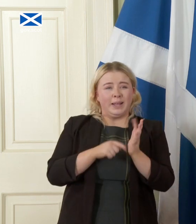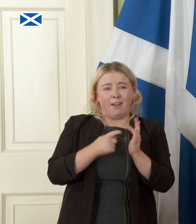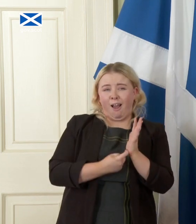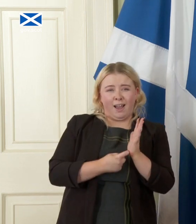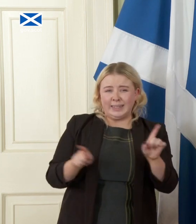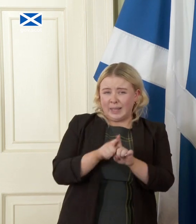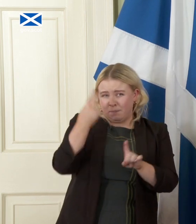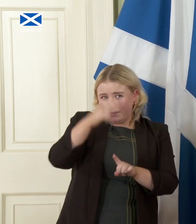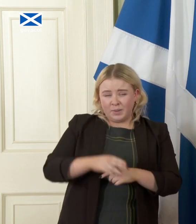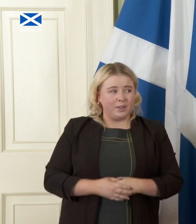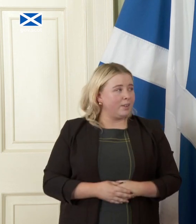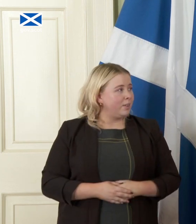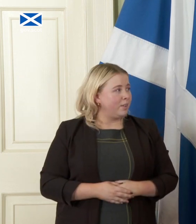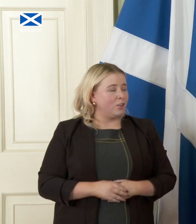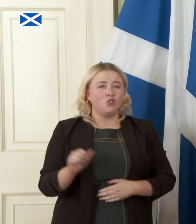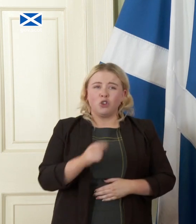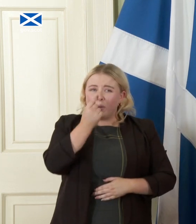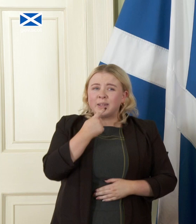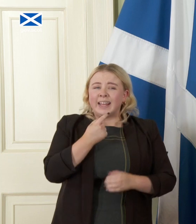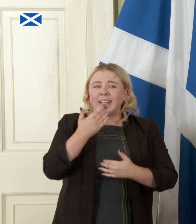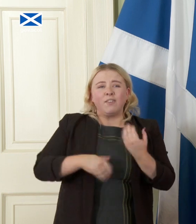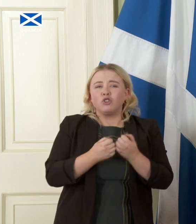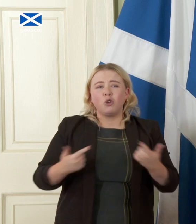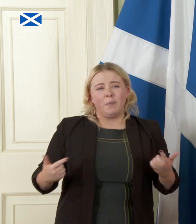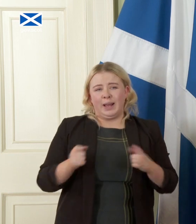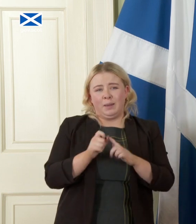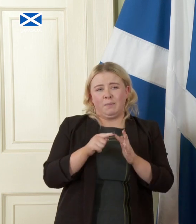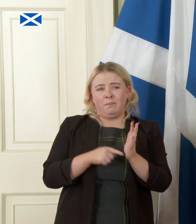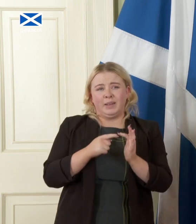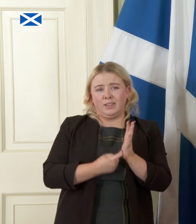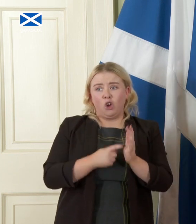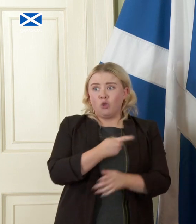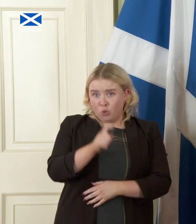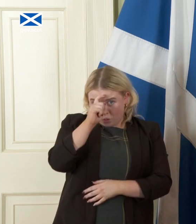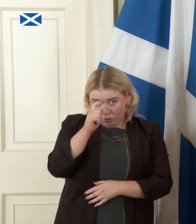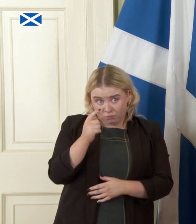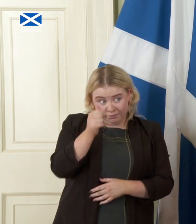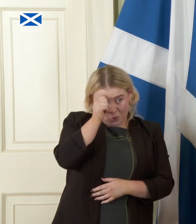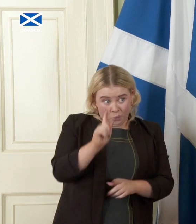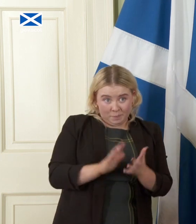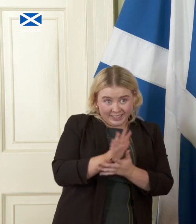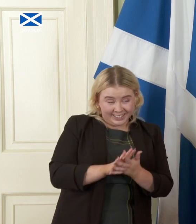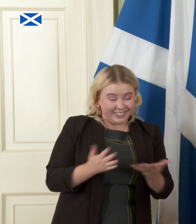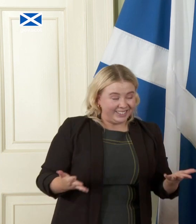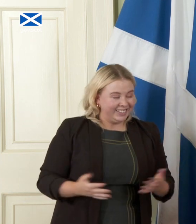should probably say there can never be too many Peters. And those who understand why I say that.